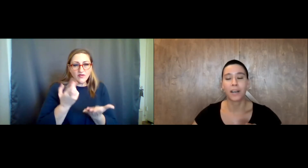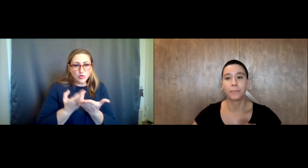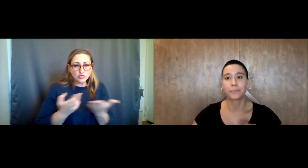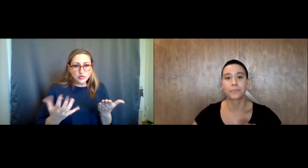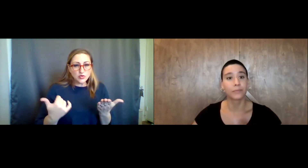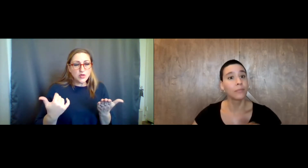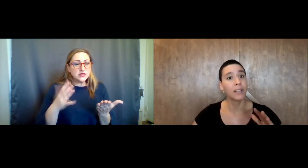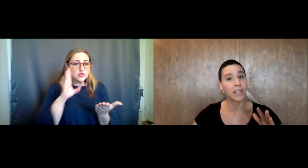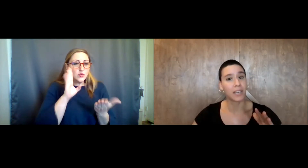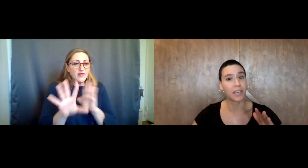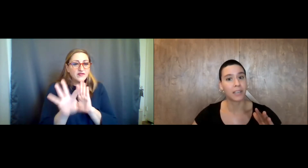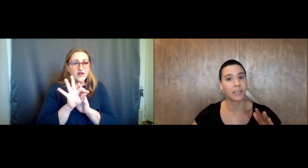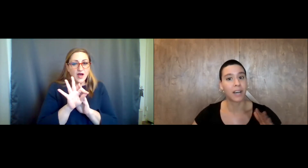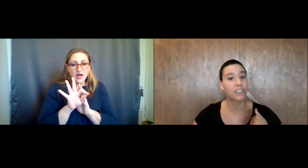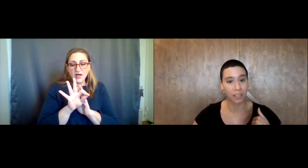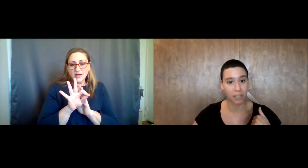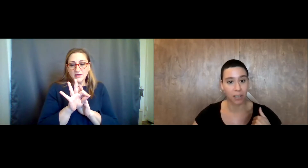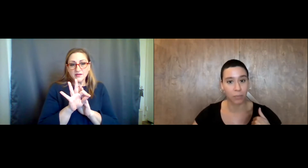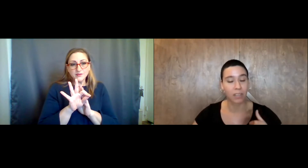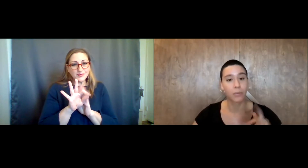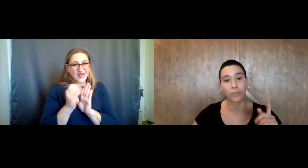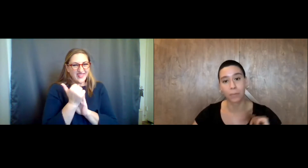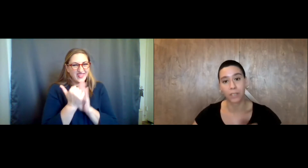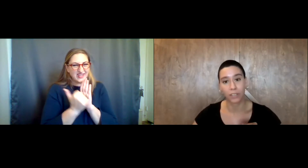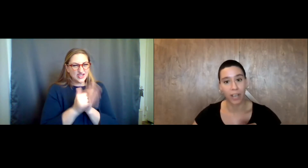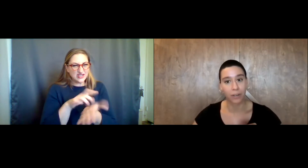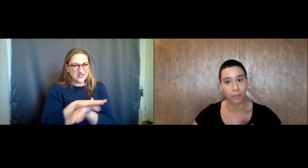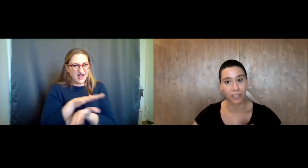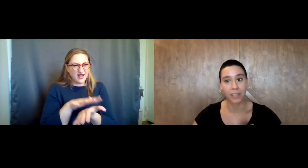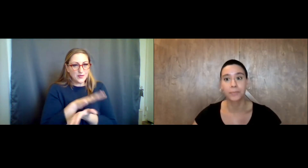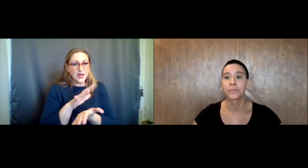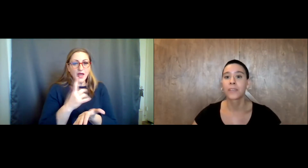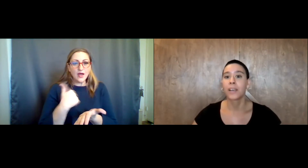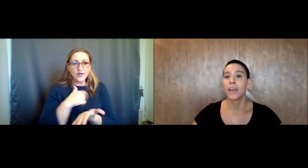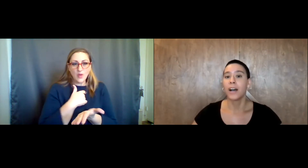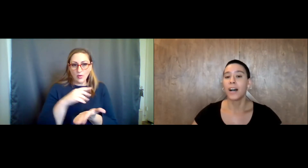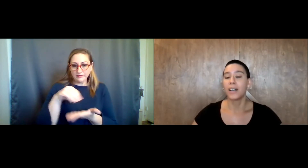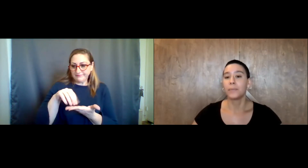in the agenda document that we dropped in the chat earlier